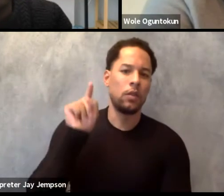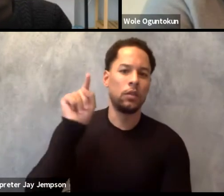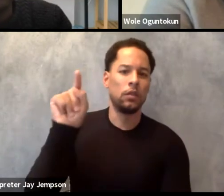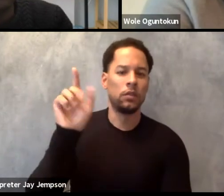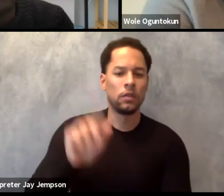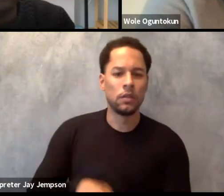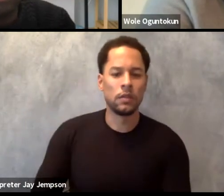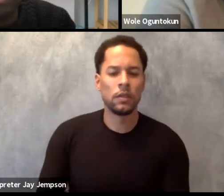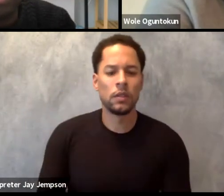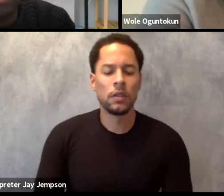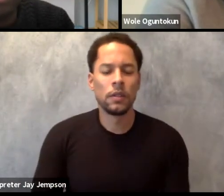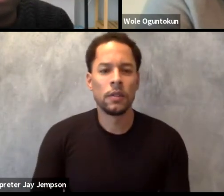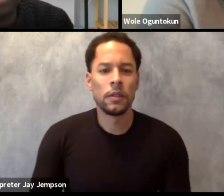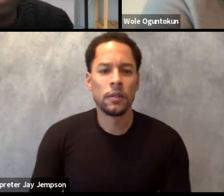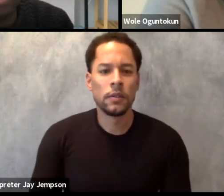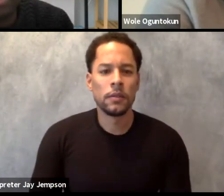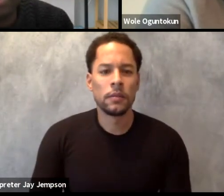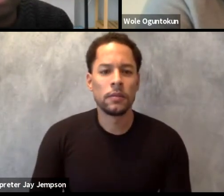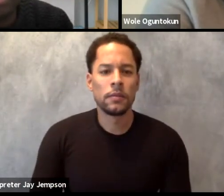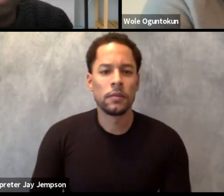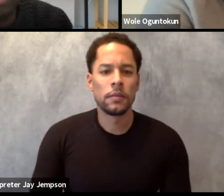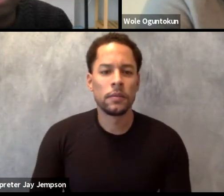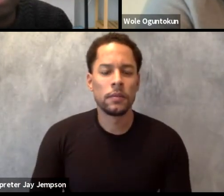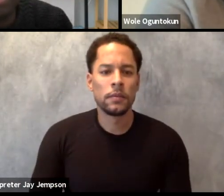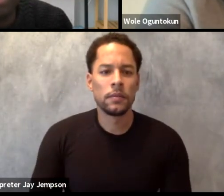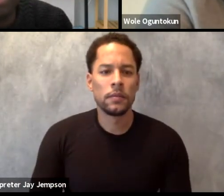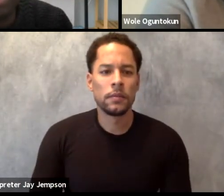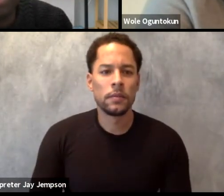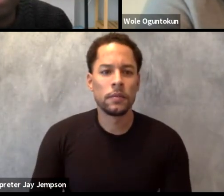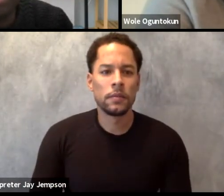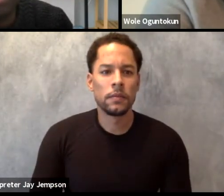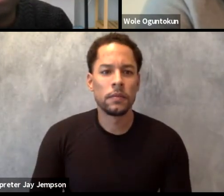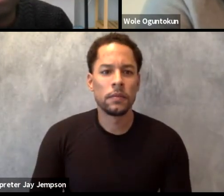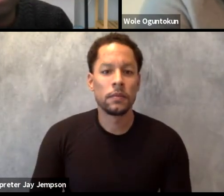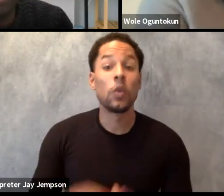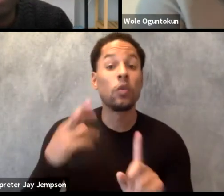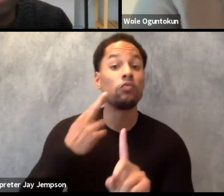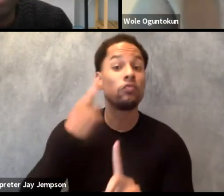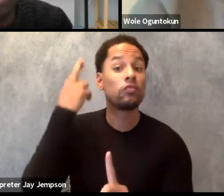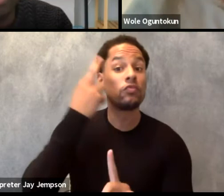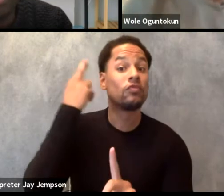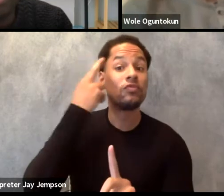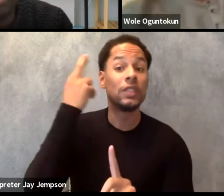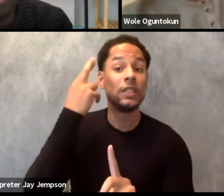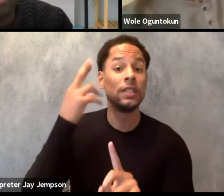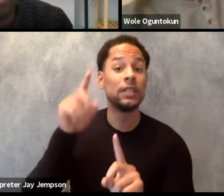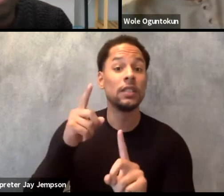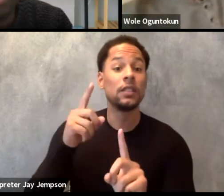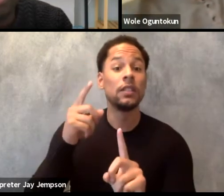And the reason why they put the training is that it's so far away from urban settings